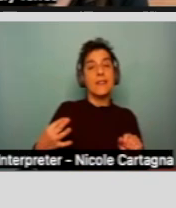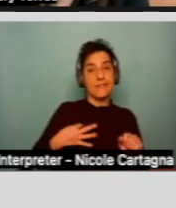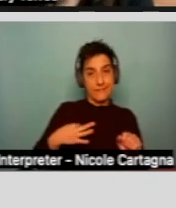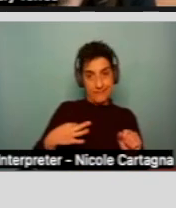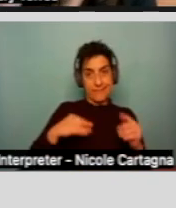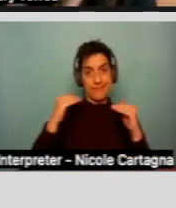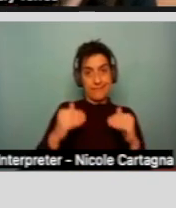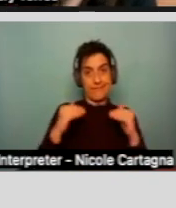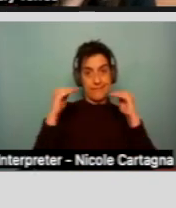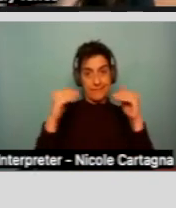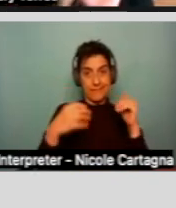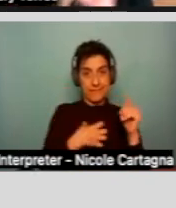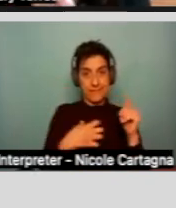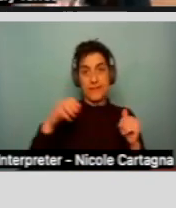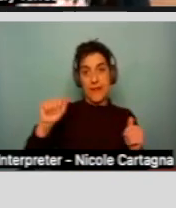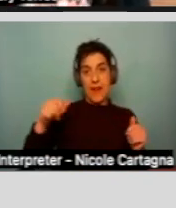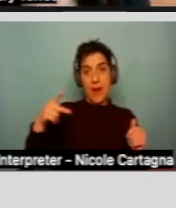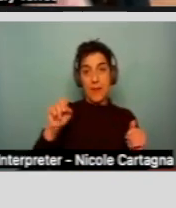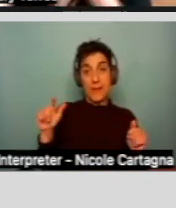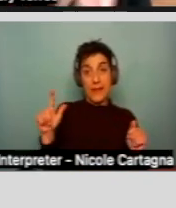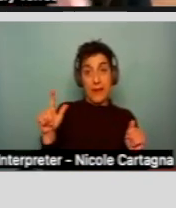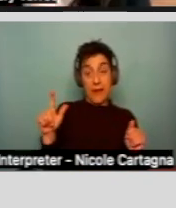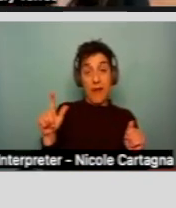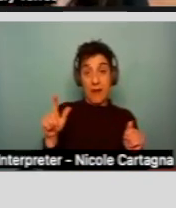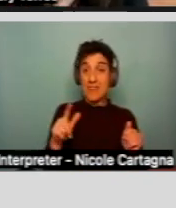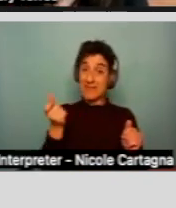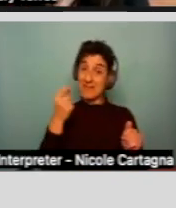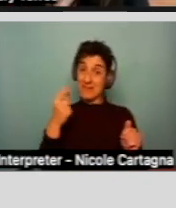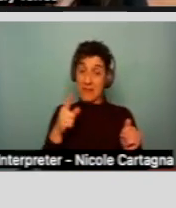And it's really important within the notice of action, there will be directions on how to appeal.